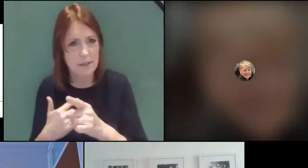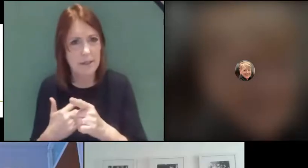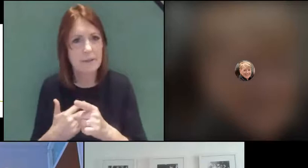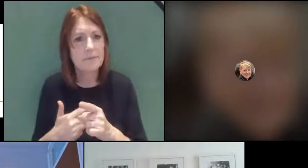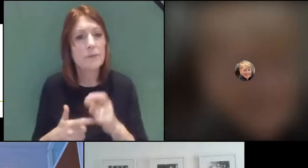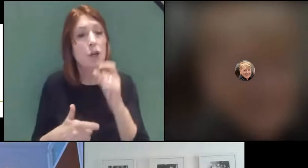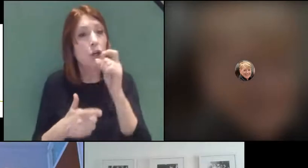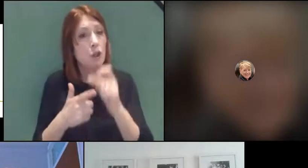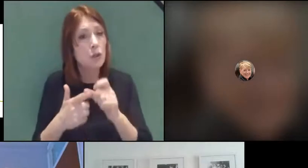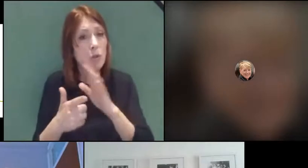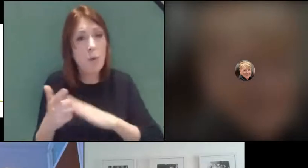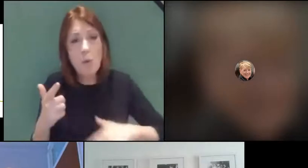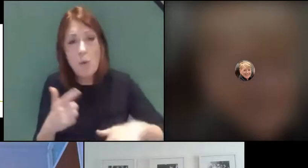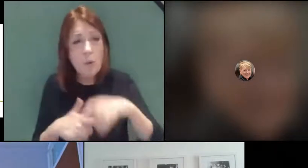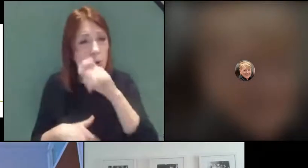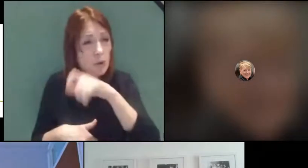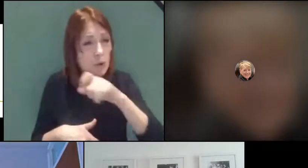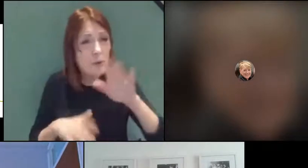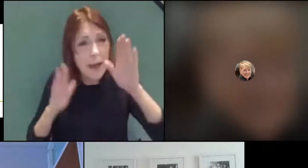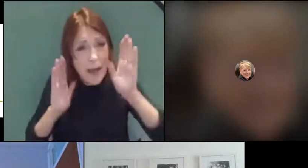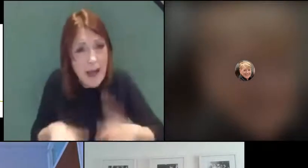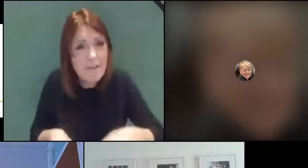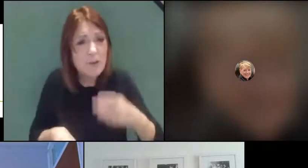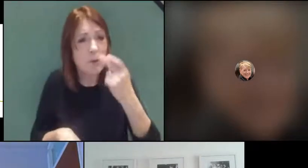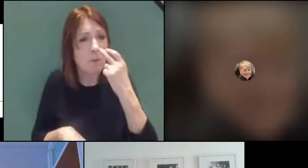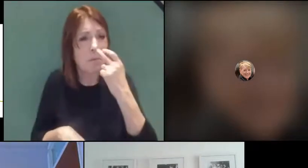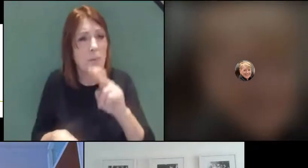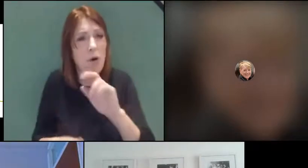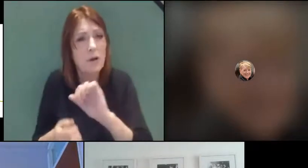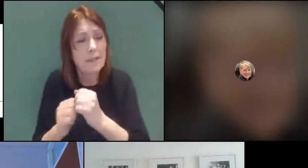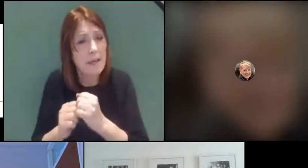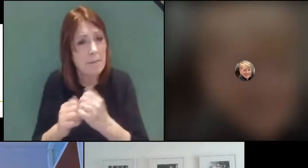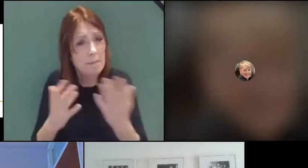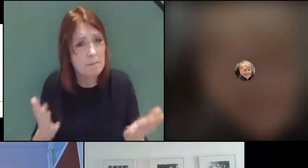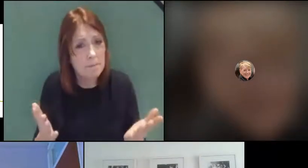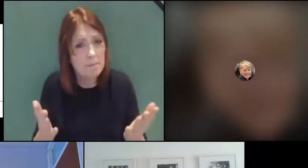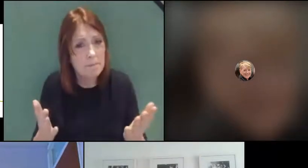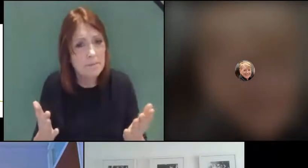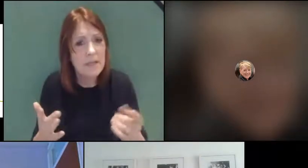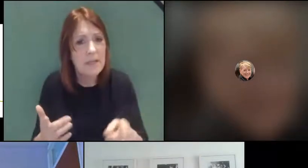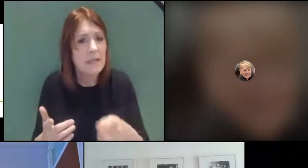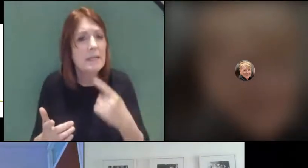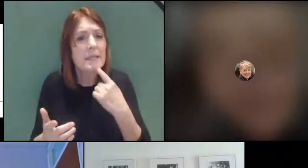"do all students have to do mocks and are they mandatory" - and it's up for schools to decide